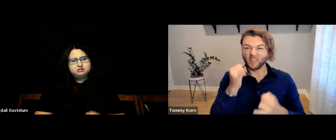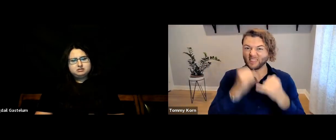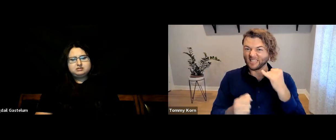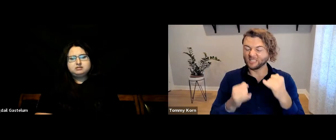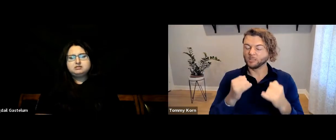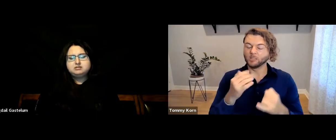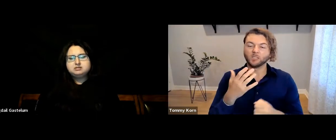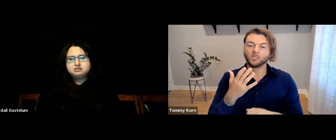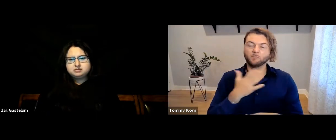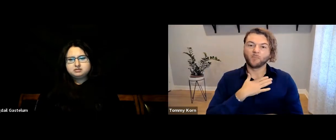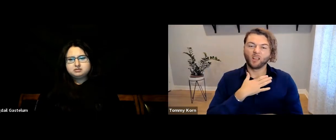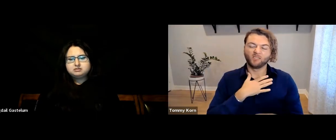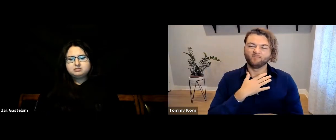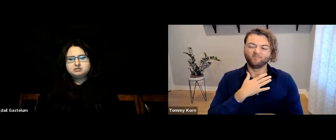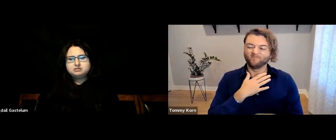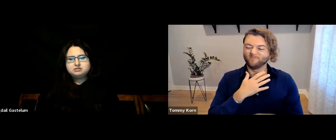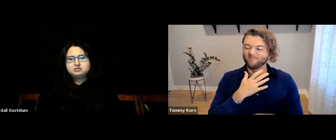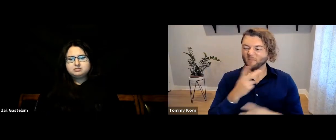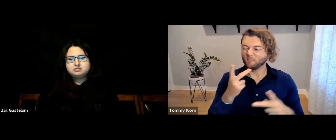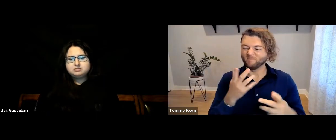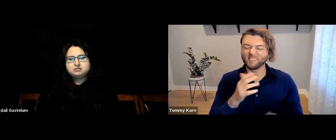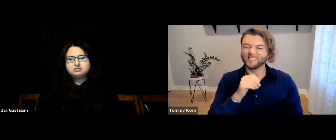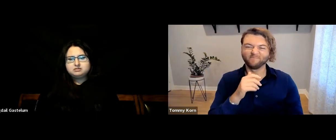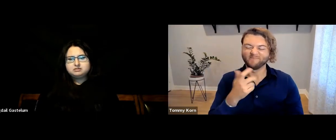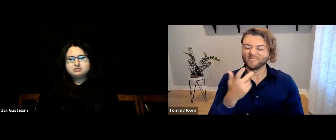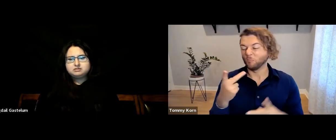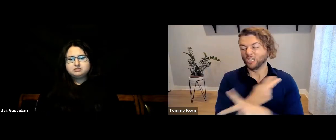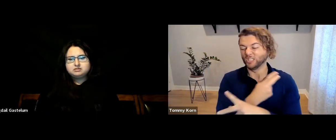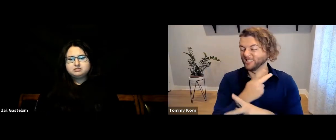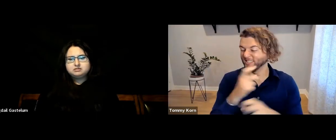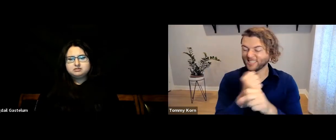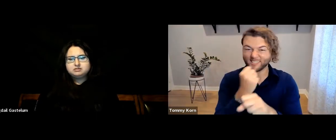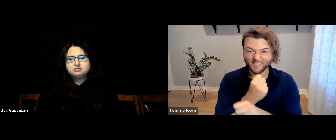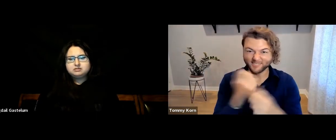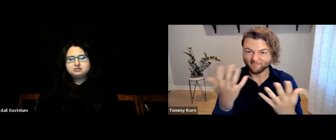The last, most tragic statistic